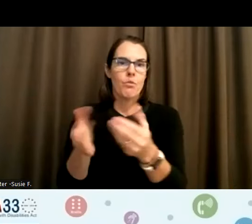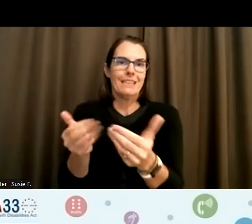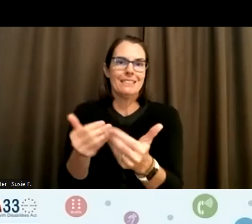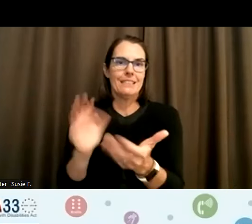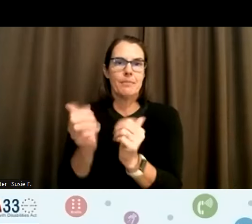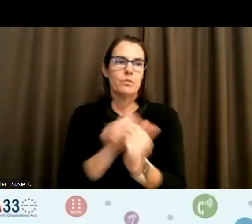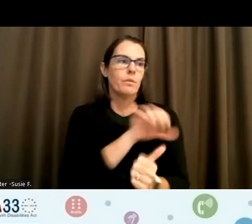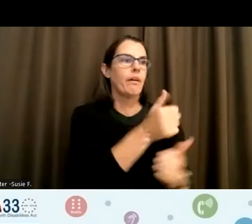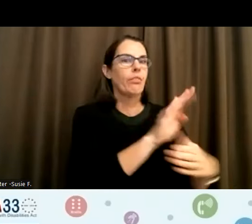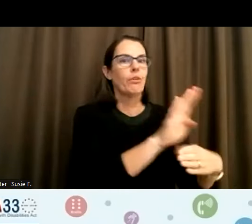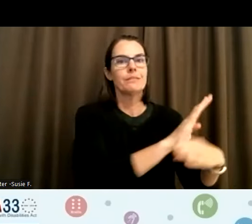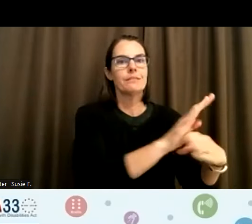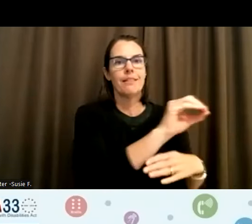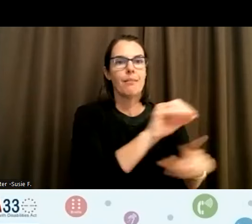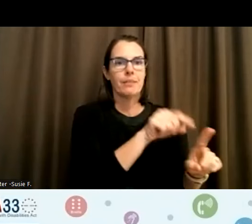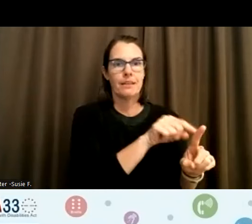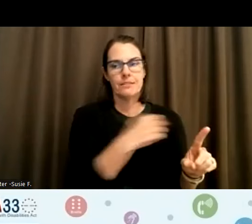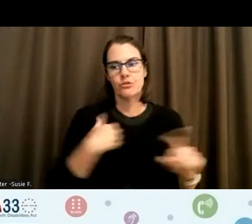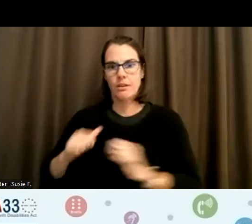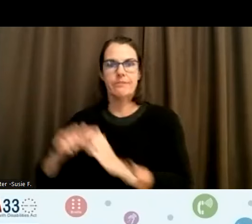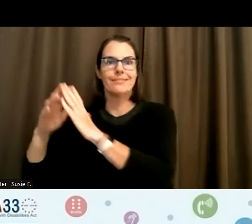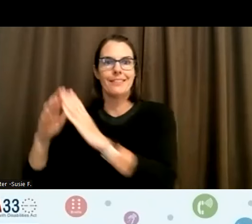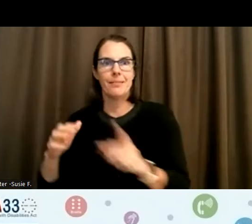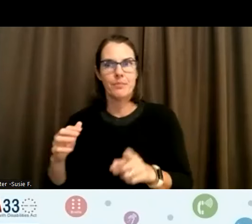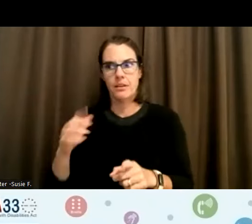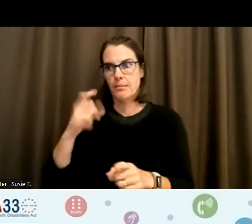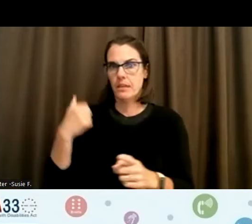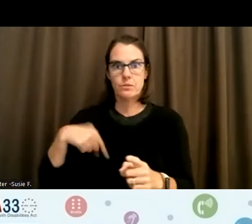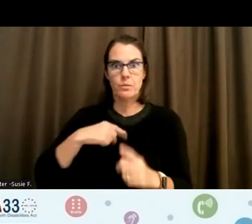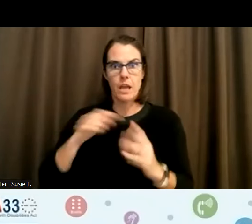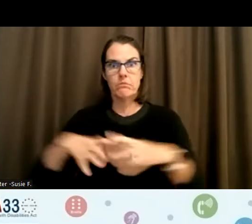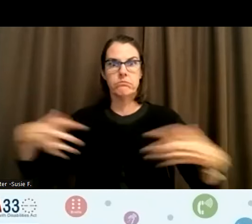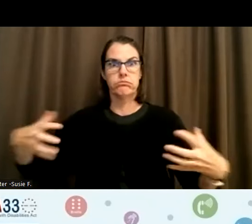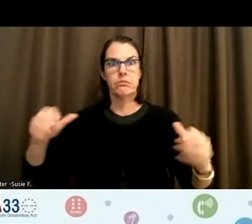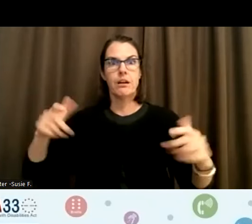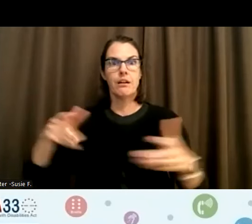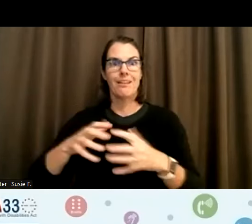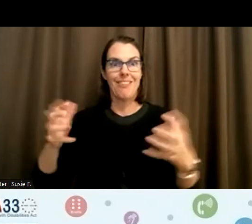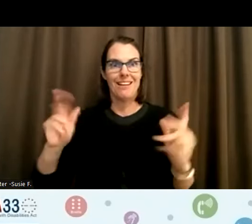create that sort of presence because you have so many people and we have.